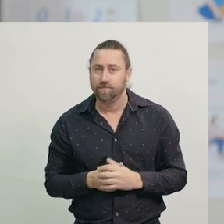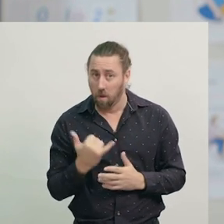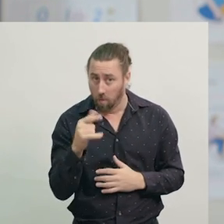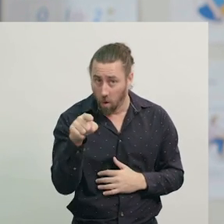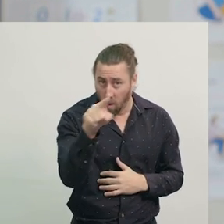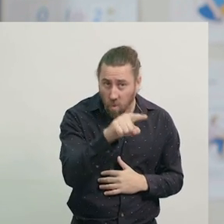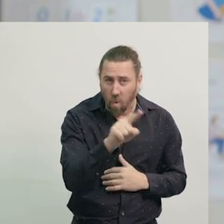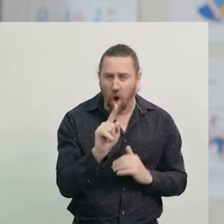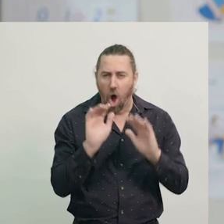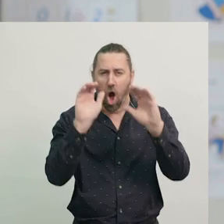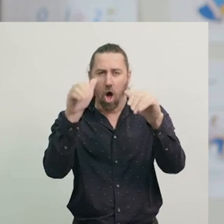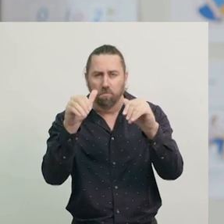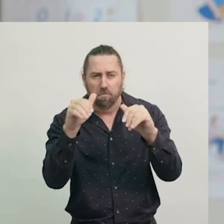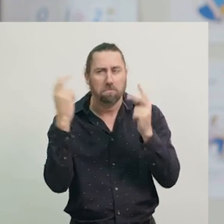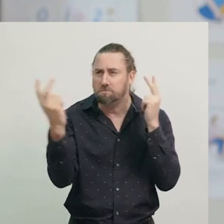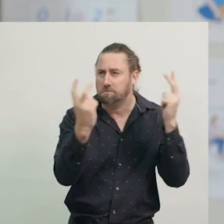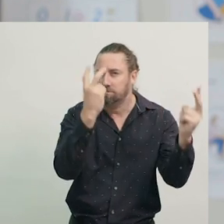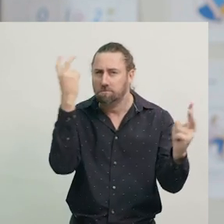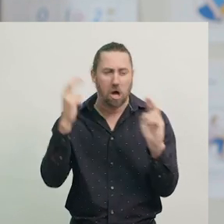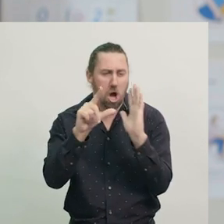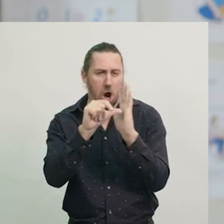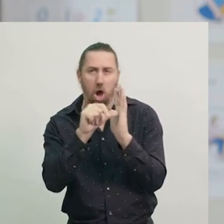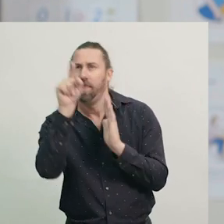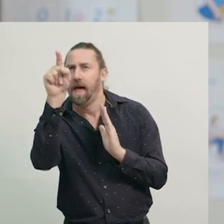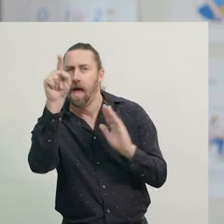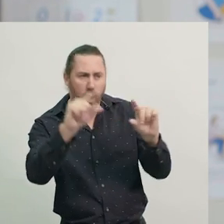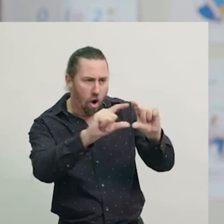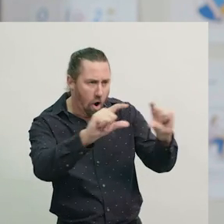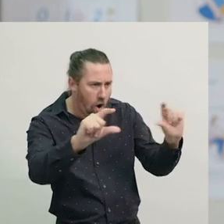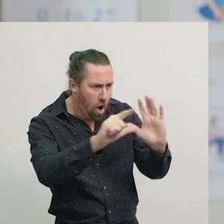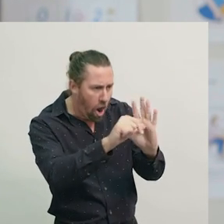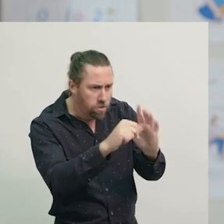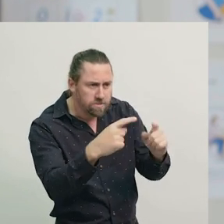You may like to go on a hunt around your house, and find where you have clocks.